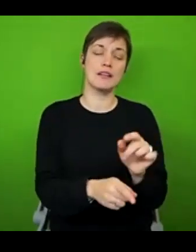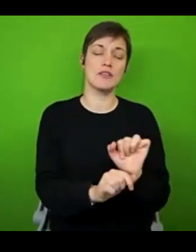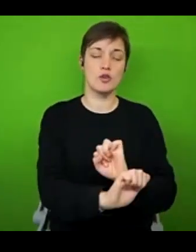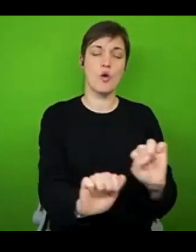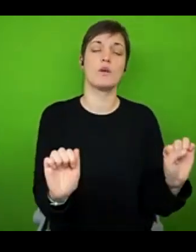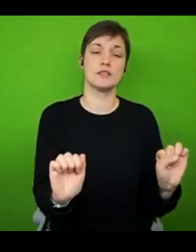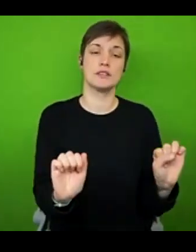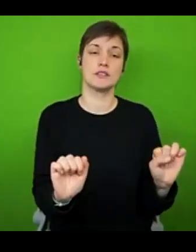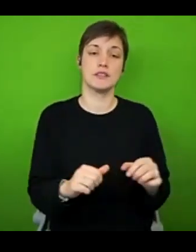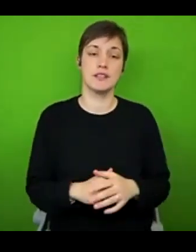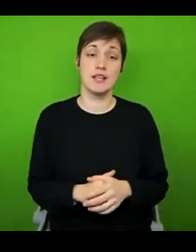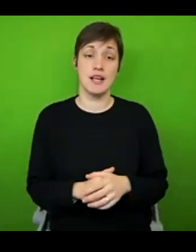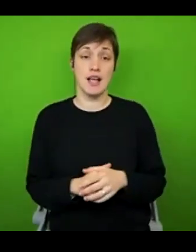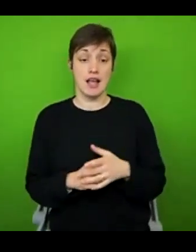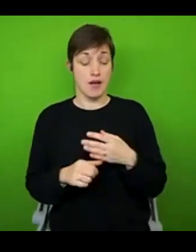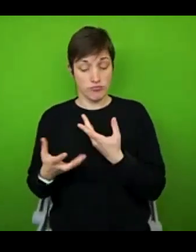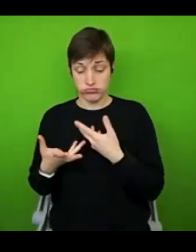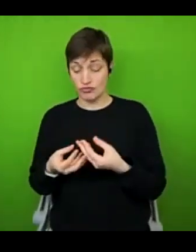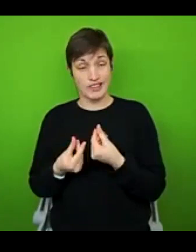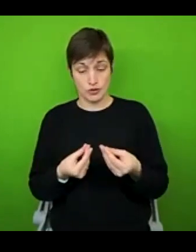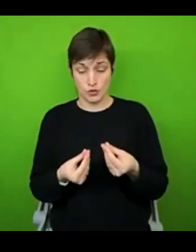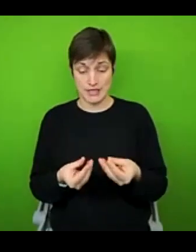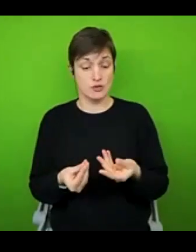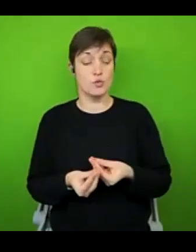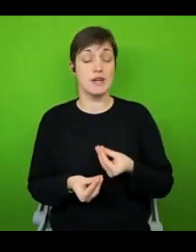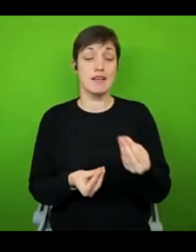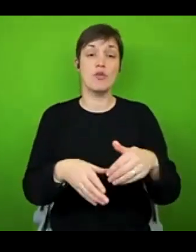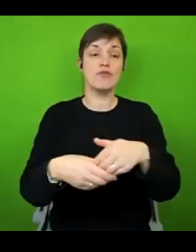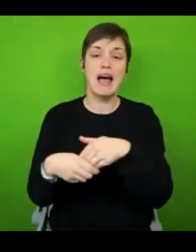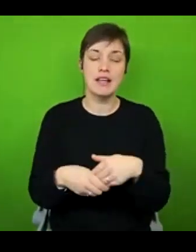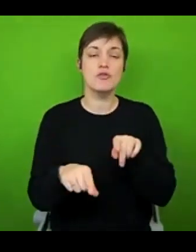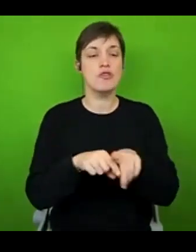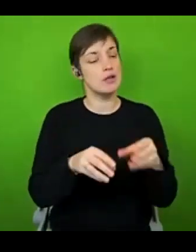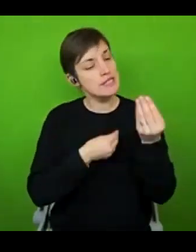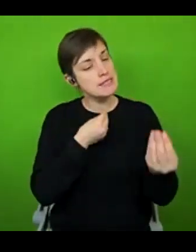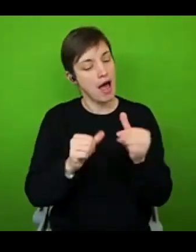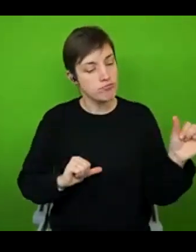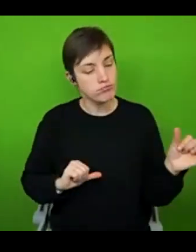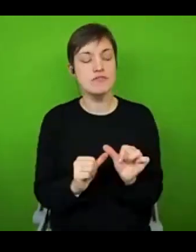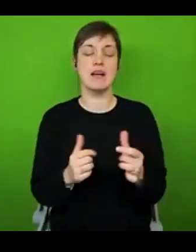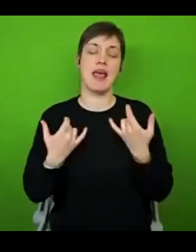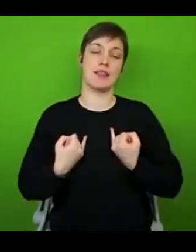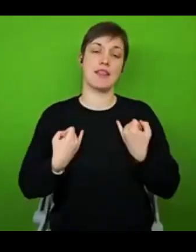designed for people to be able to give them to their friends to try and explain succinctly what their illness means. What